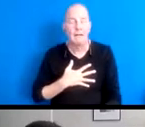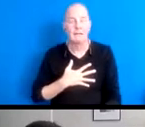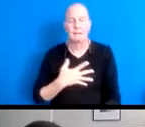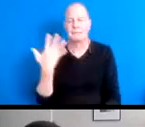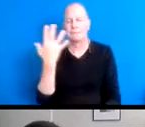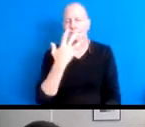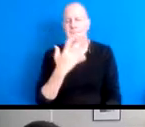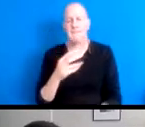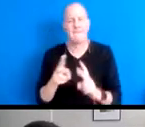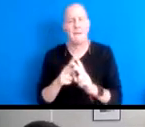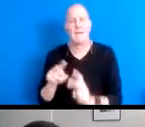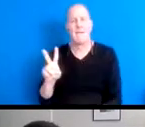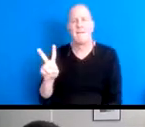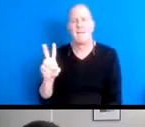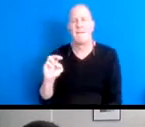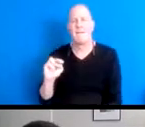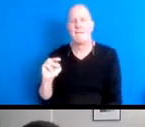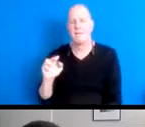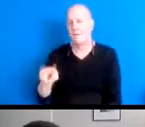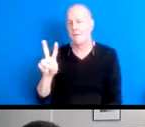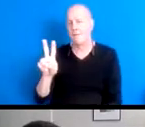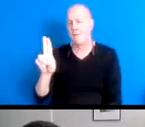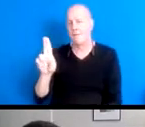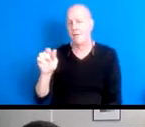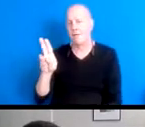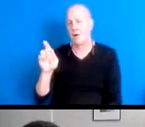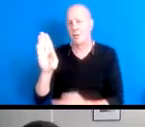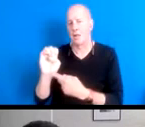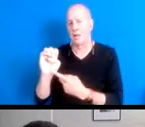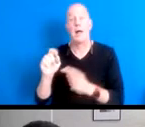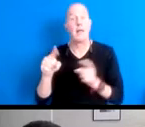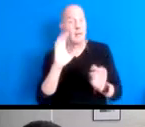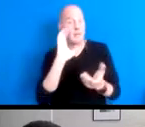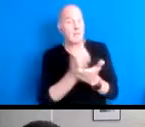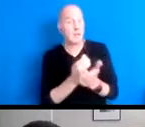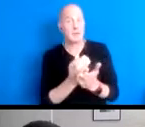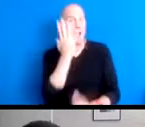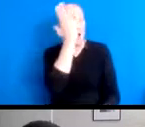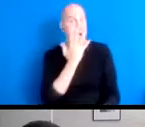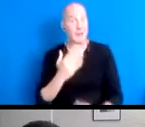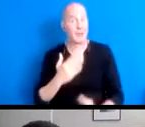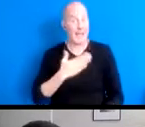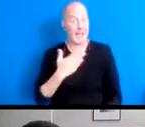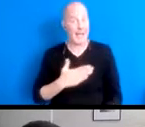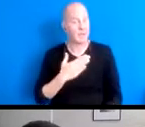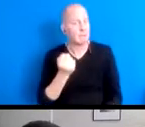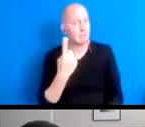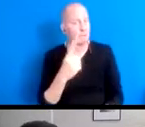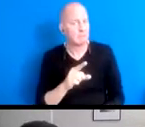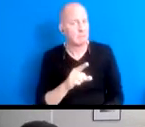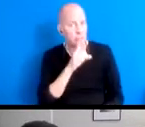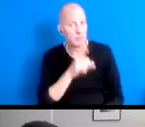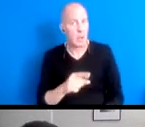15:37:32 I look happy in this picture, and I was but I was also really really scared.